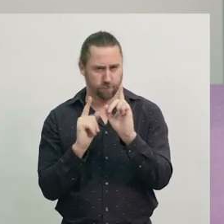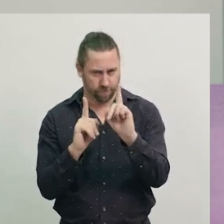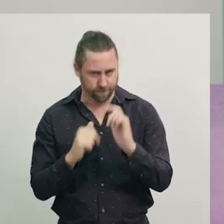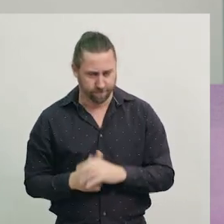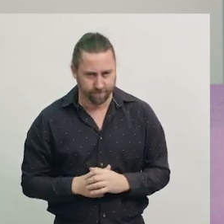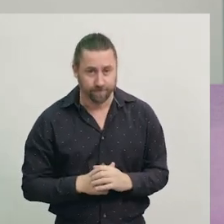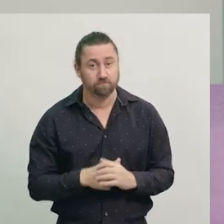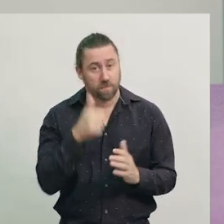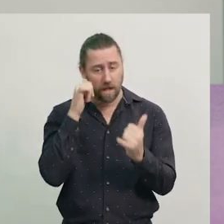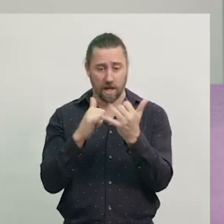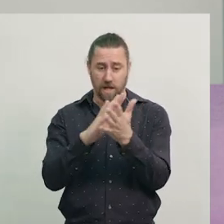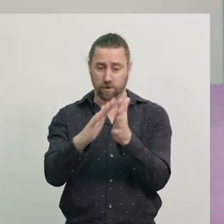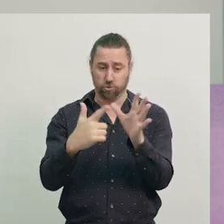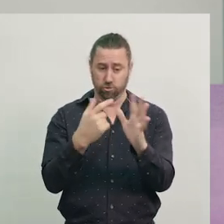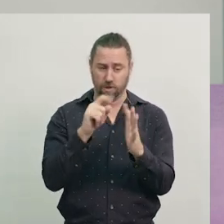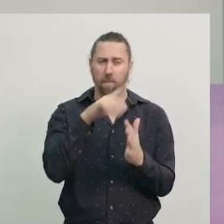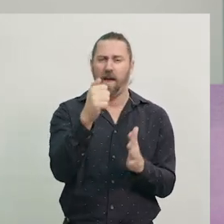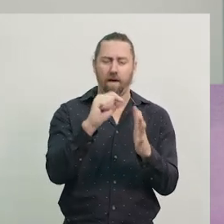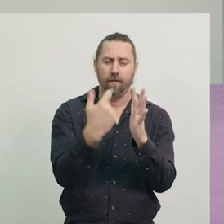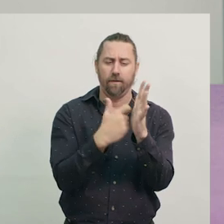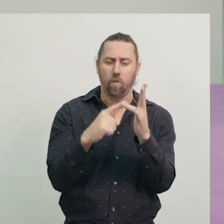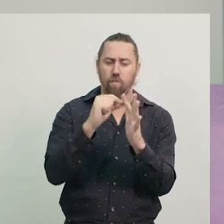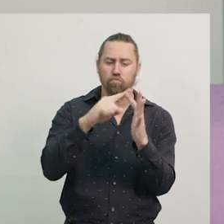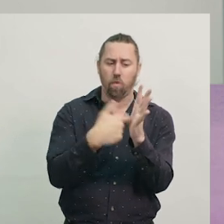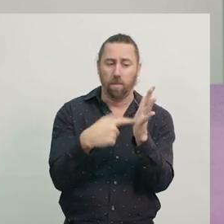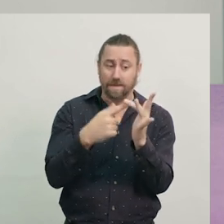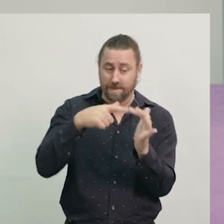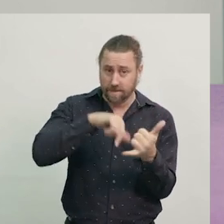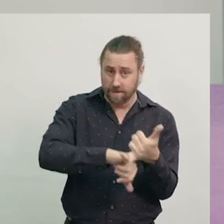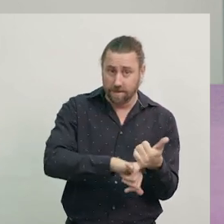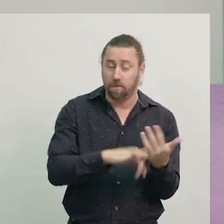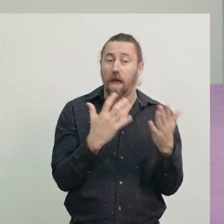We now know that shapes have properties, including the number and length of sides,